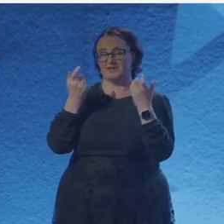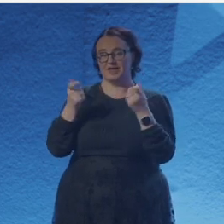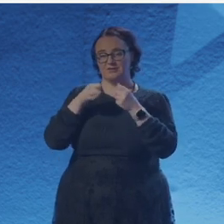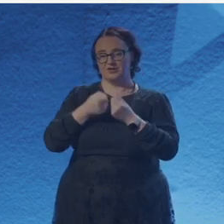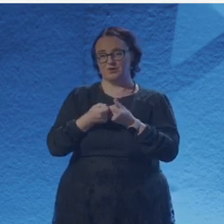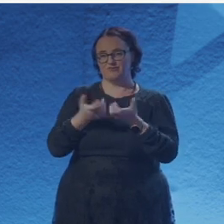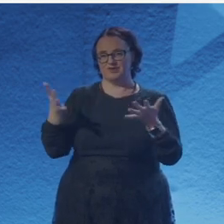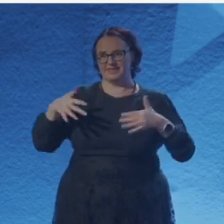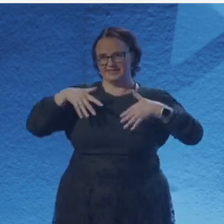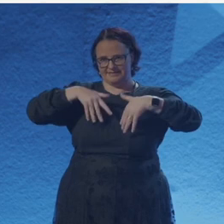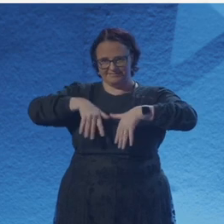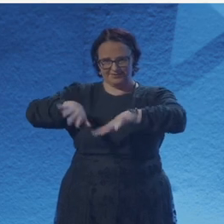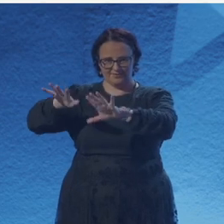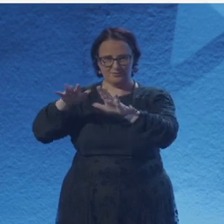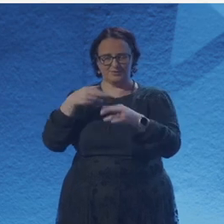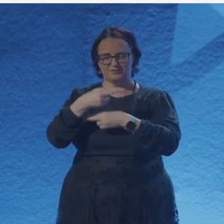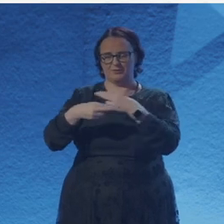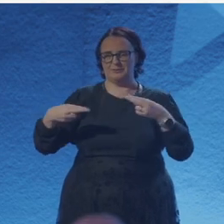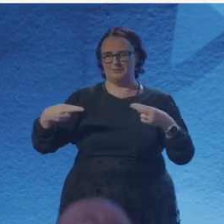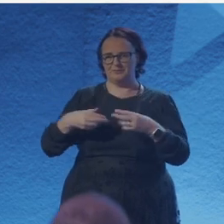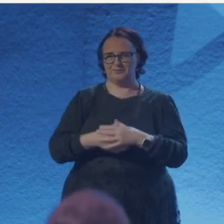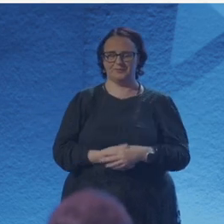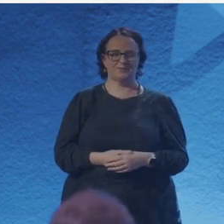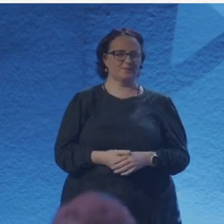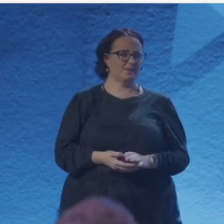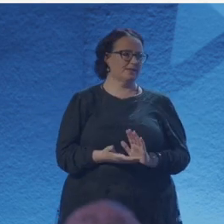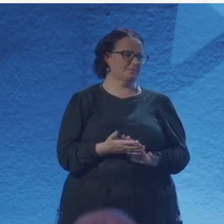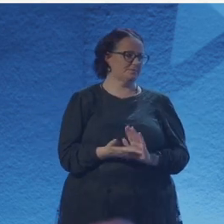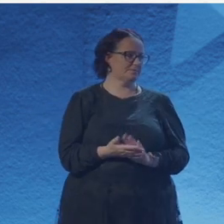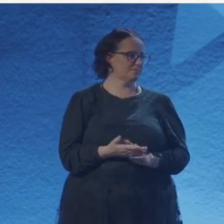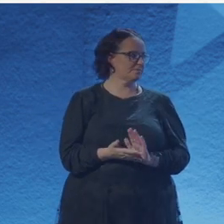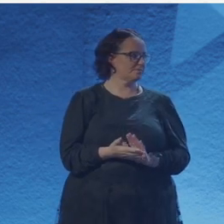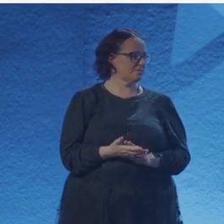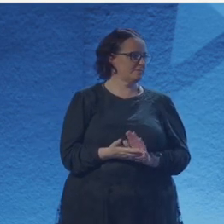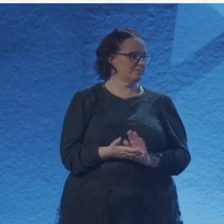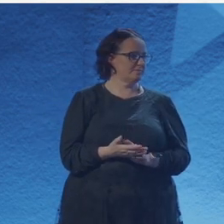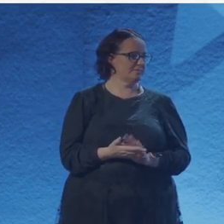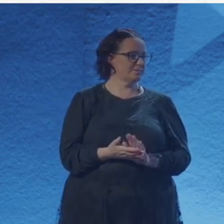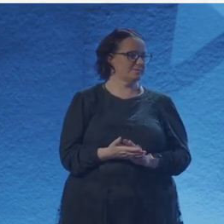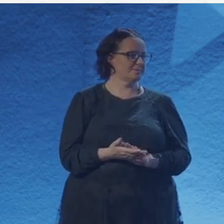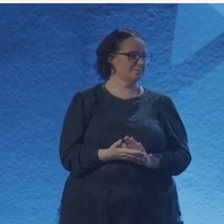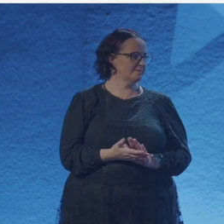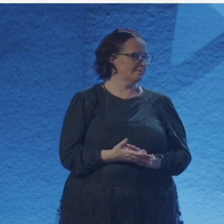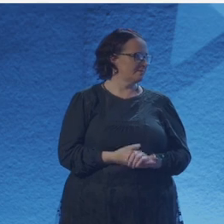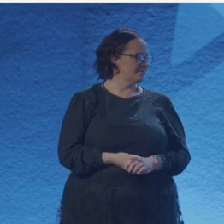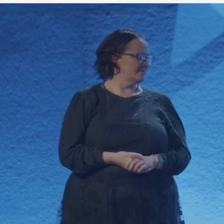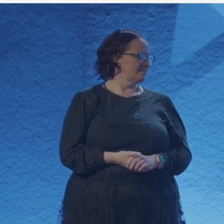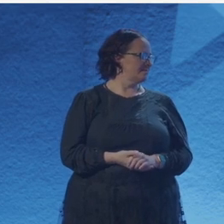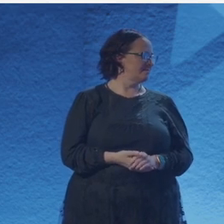Council for funding this entire project. And it's been wonderful to be the Writer in Residence for the Institute of Physics this year. Thank you so much for coming.